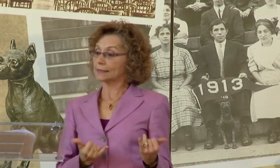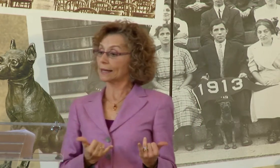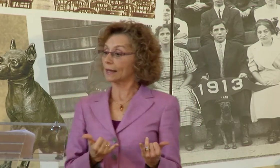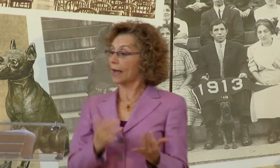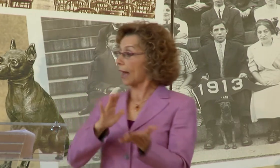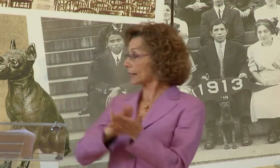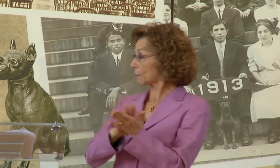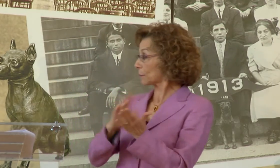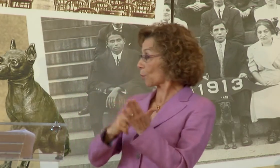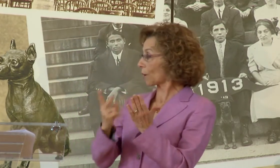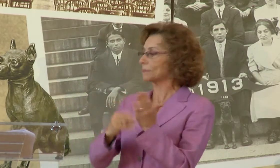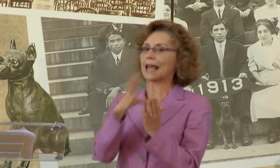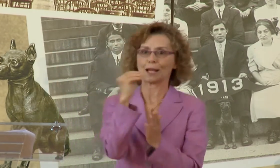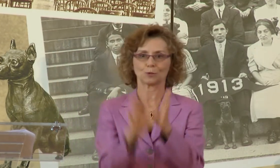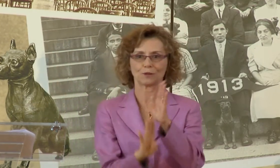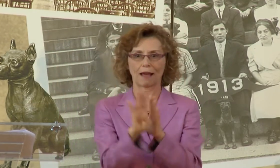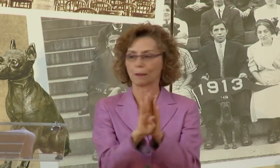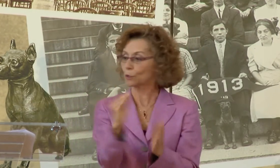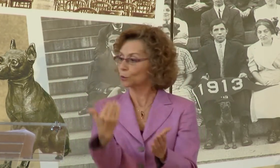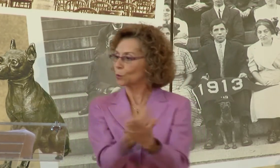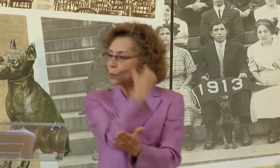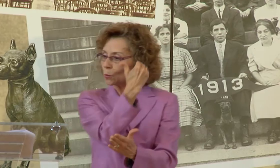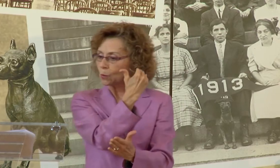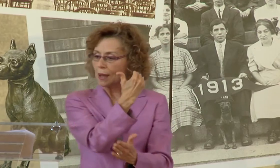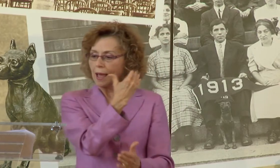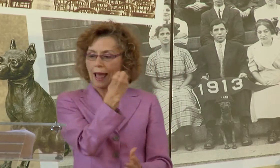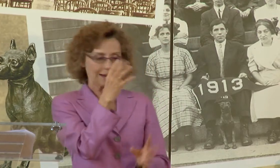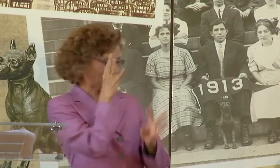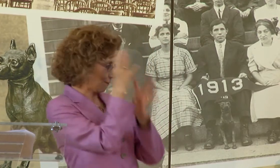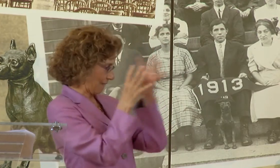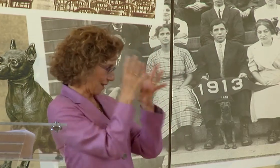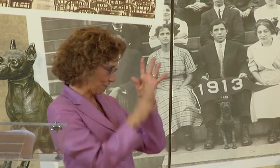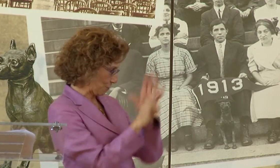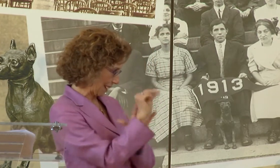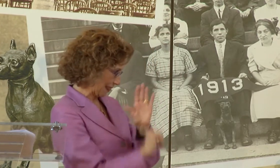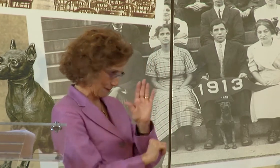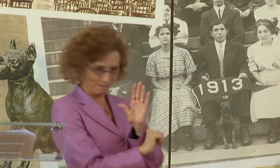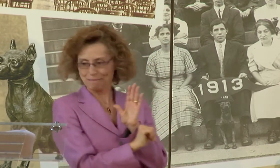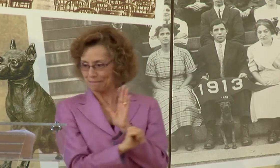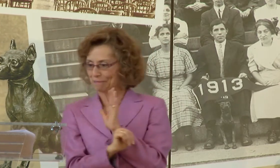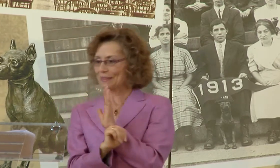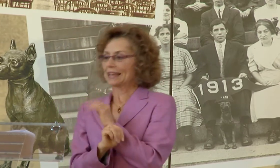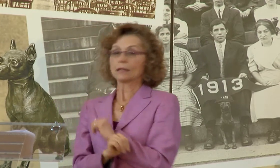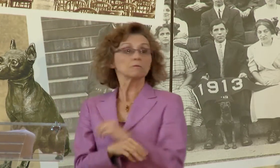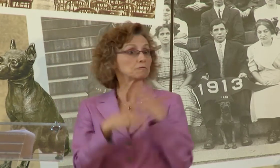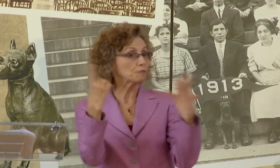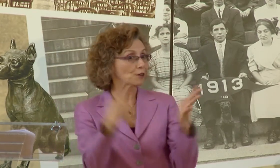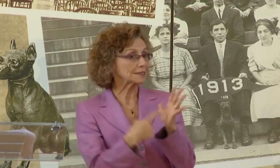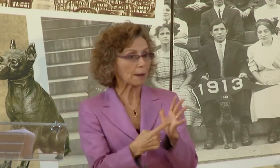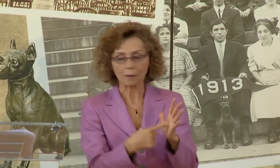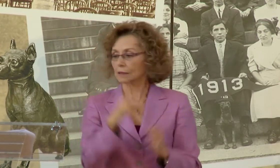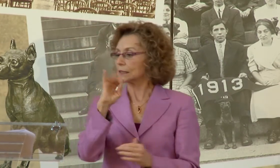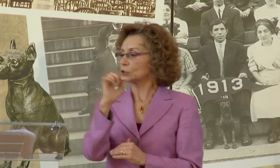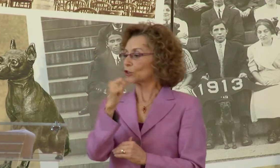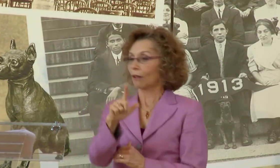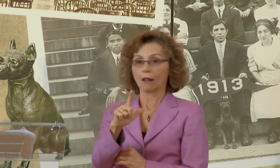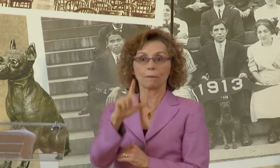WITH THE GOAL OF ENHANCING OUR EXISTING PROGRAMS AND DEVELOPING NEW INNOVATIVE CURRICULUM.